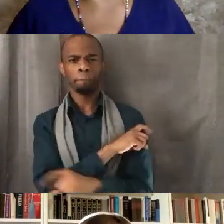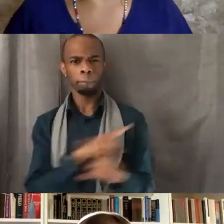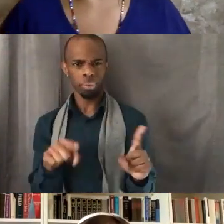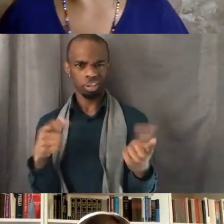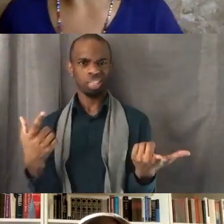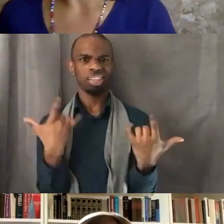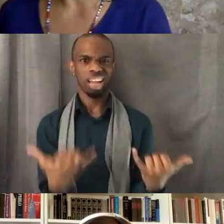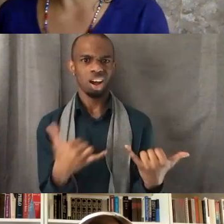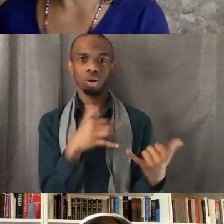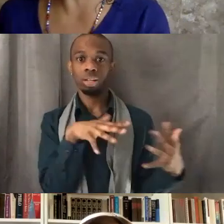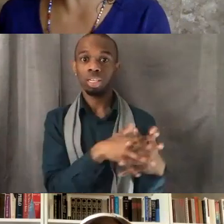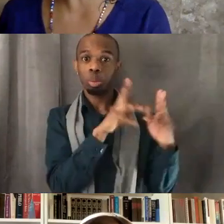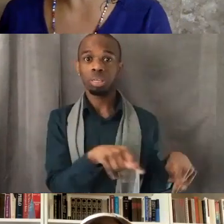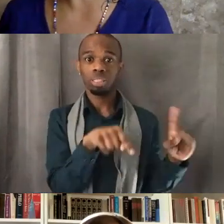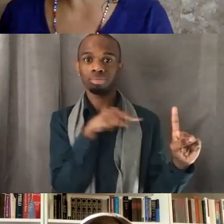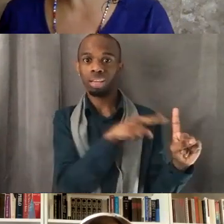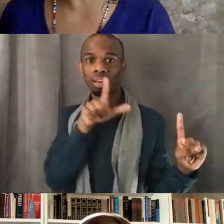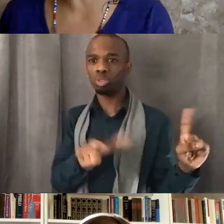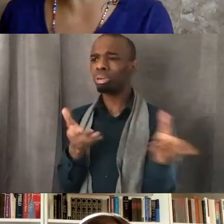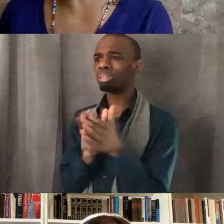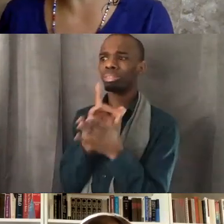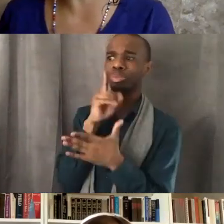So how do we continue the fight Aluta continua,